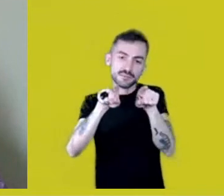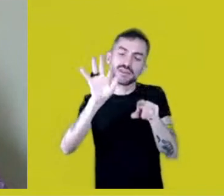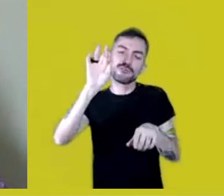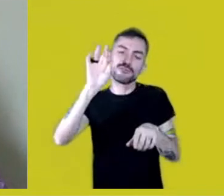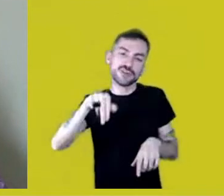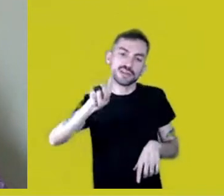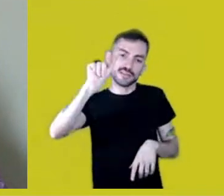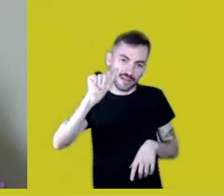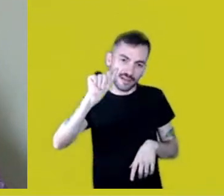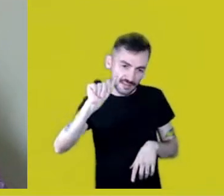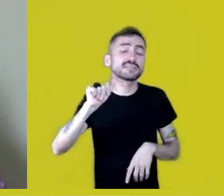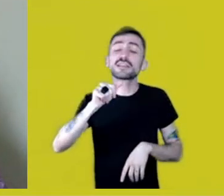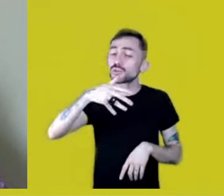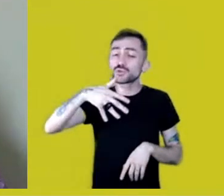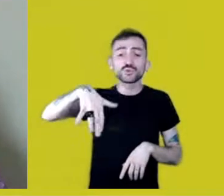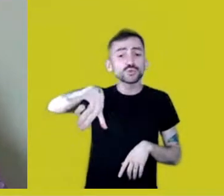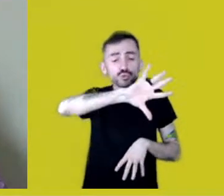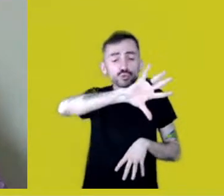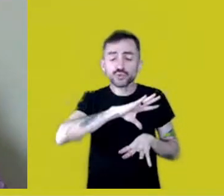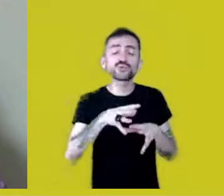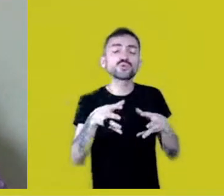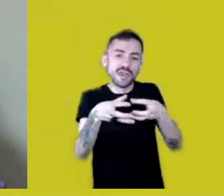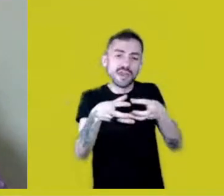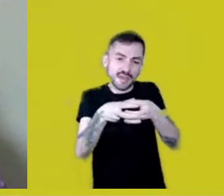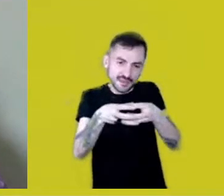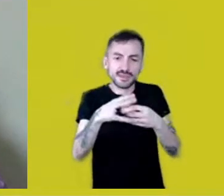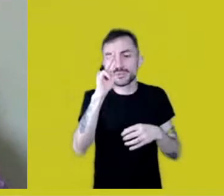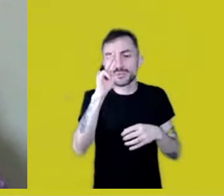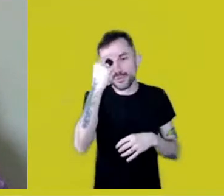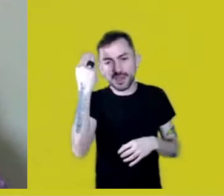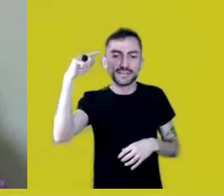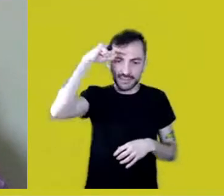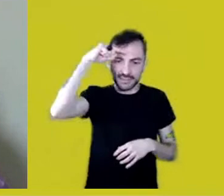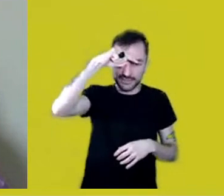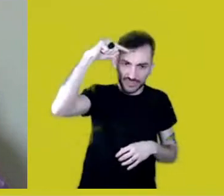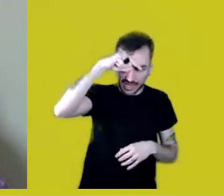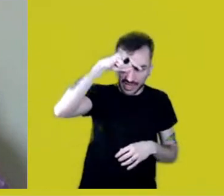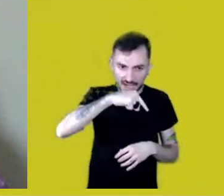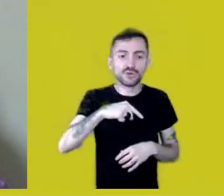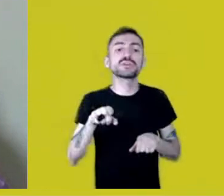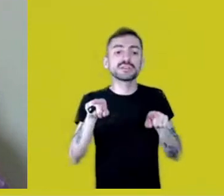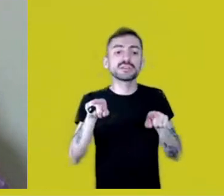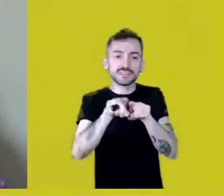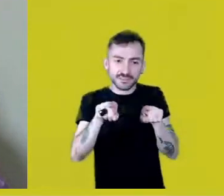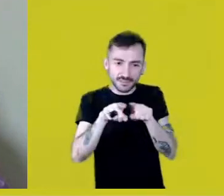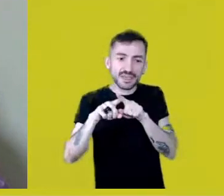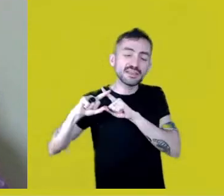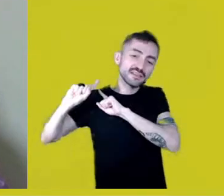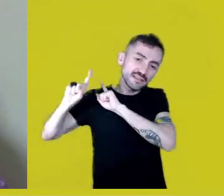and the whole staff, Wesley and Thiago in the sign language and this translation thing, I insist,